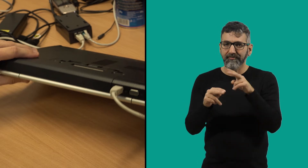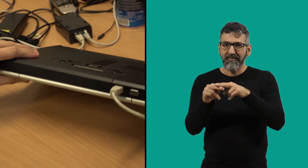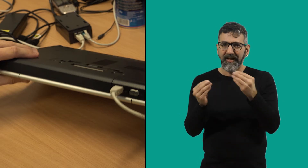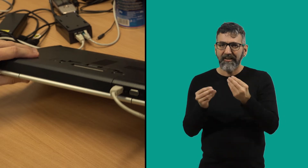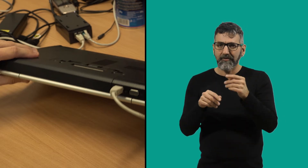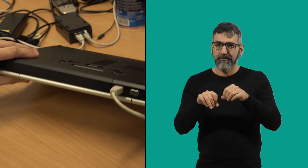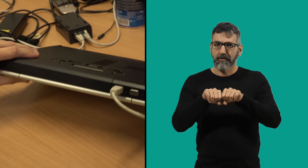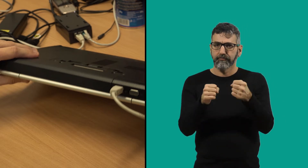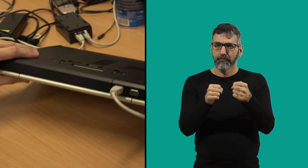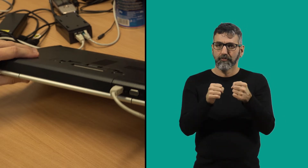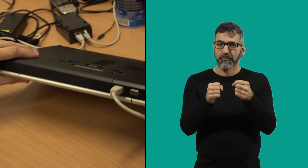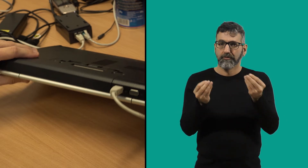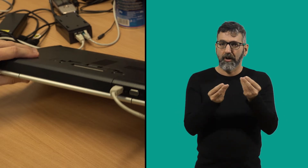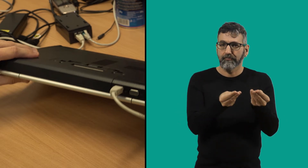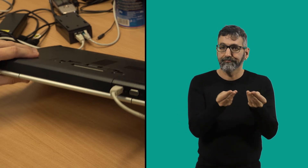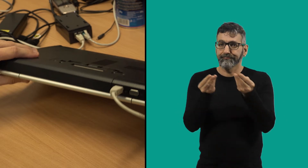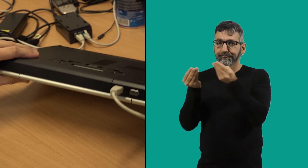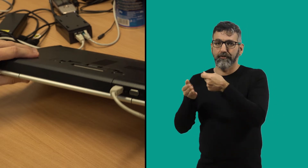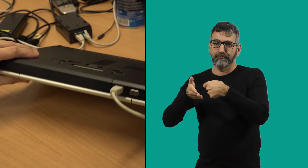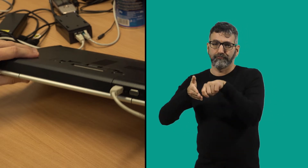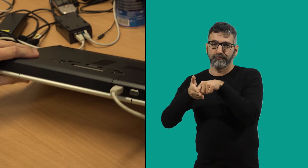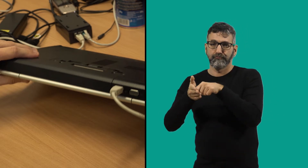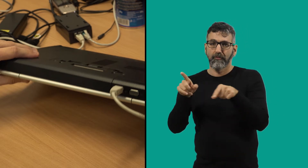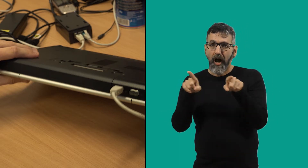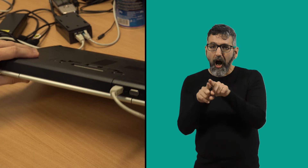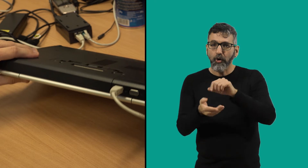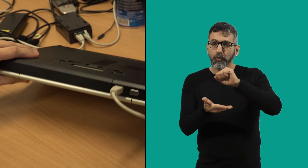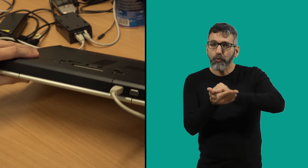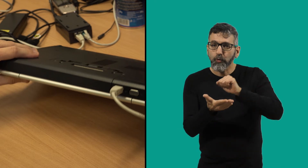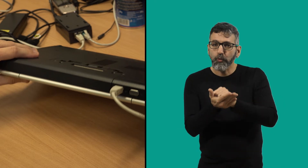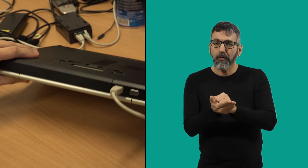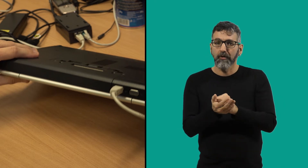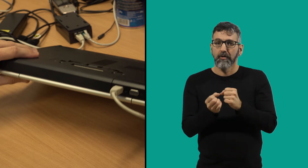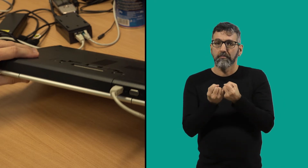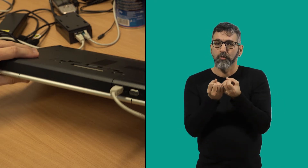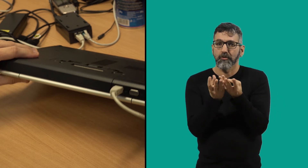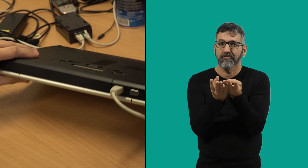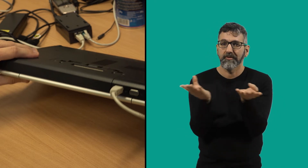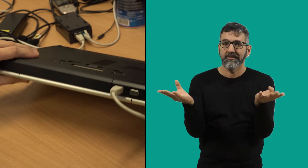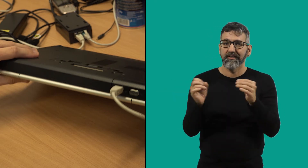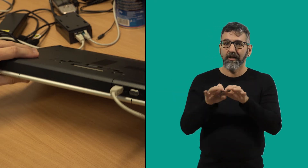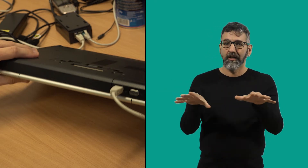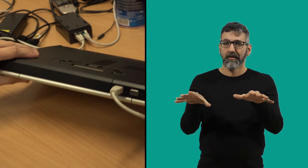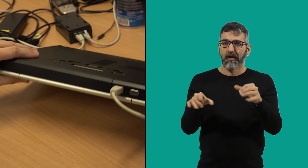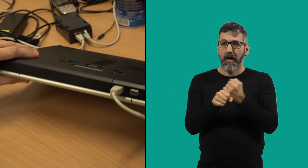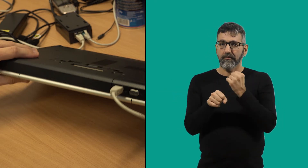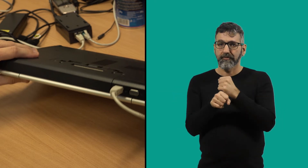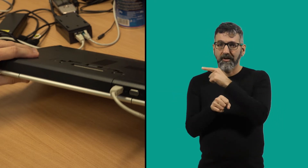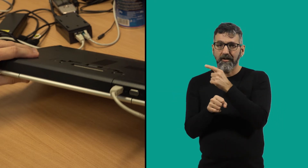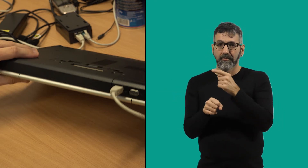If something breaks, people bring it to him and he repairs it. Even printers. Tomas also works with multimedia,